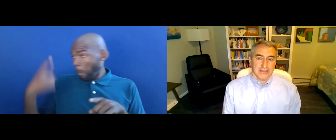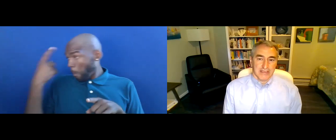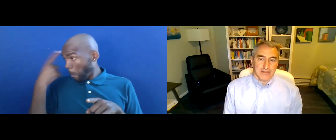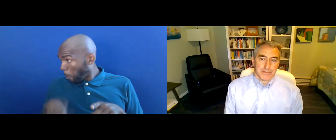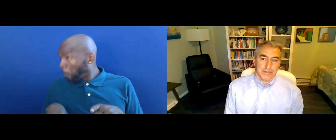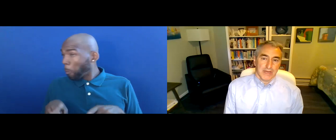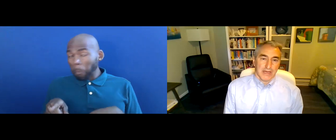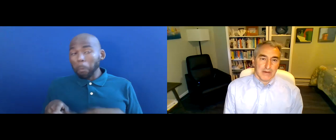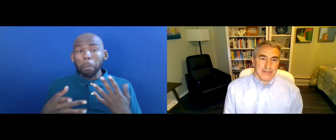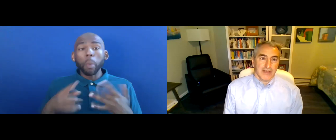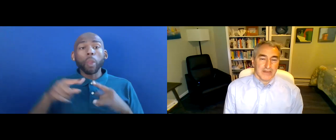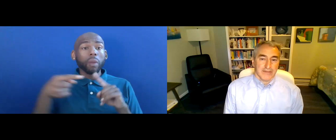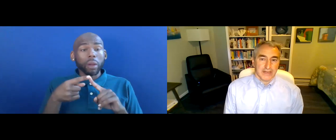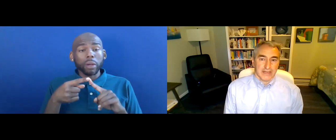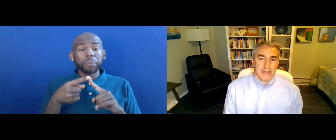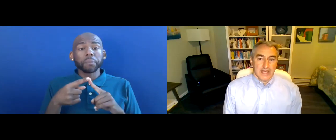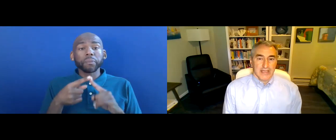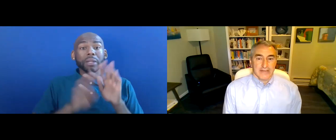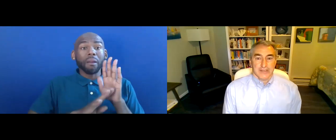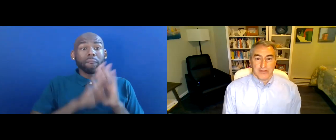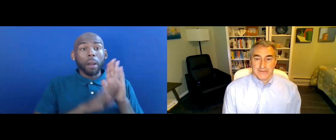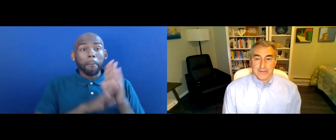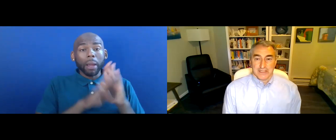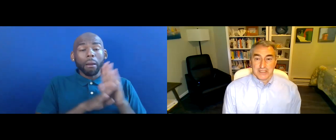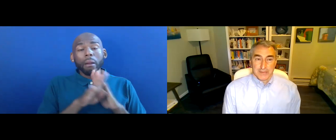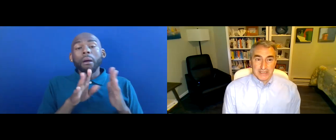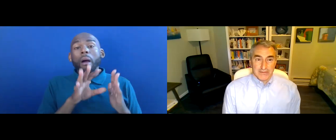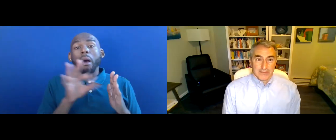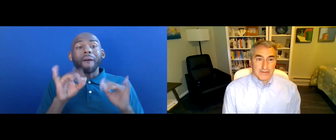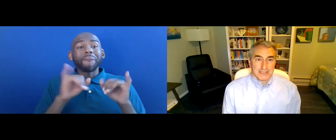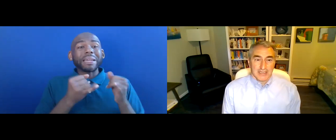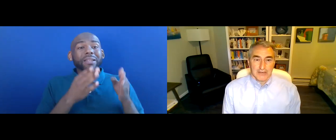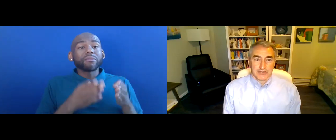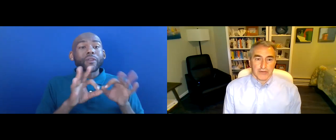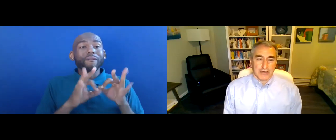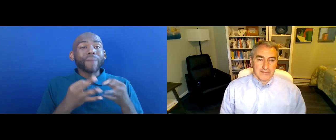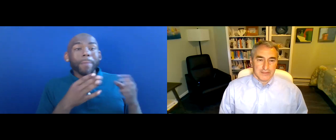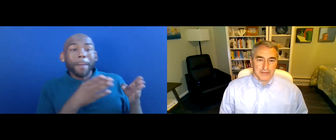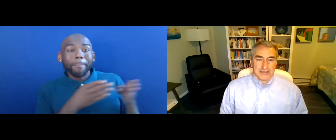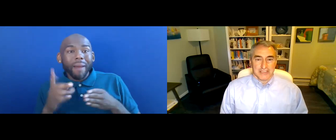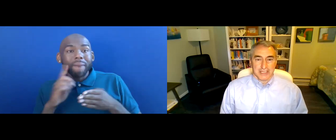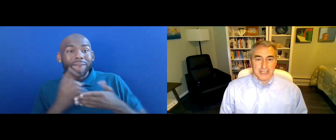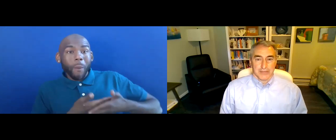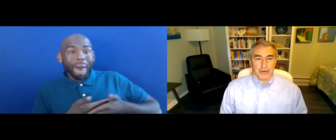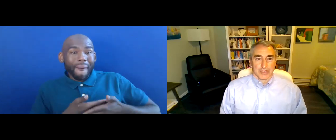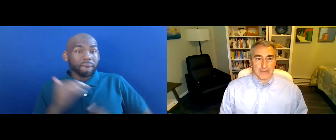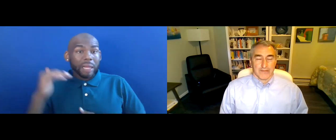THE DEVELOPMENT OF INDIVIDUALIZED FAMILY SERVICE PLAN, INFANTS AND TODDLERS OR INDIVIDUALIZED EDUCATION PROGRAM FOR